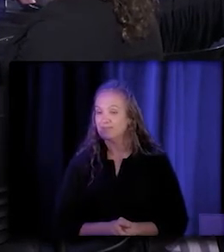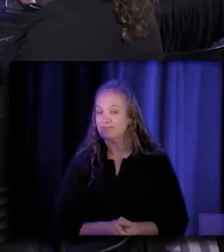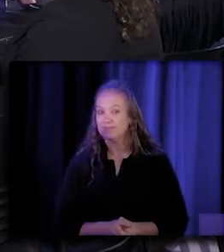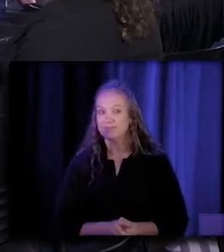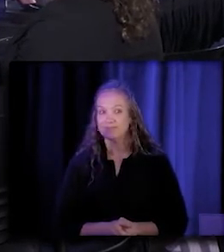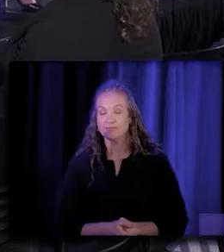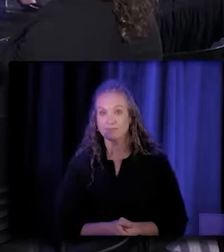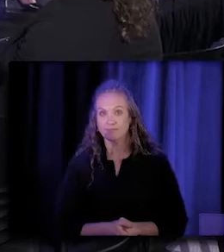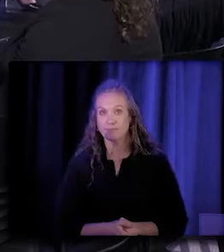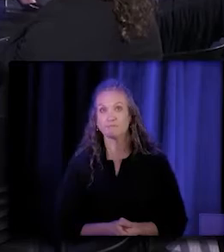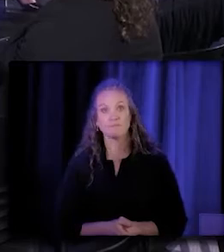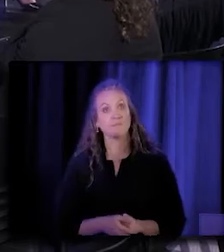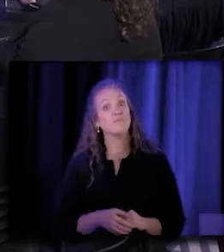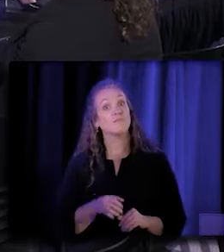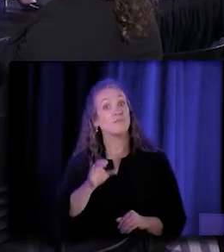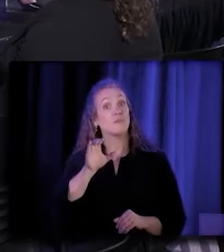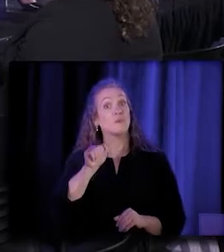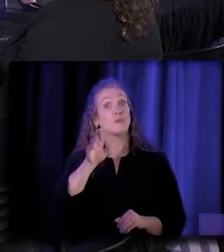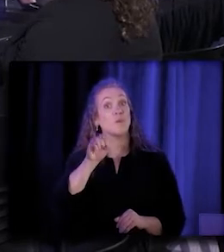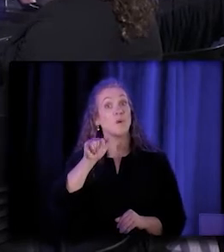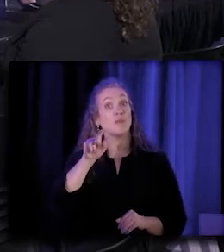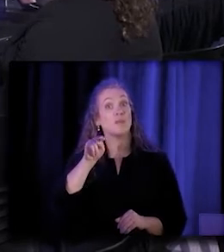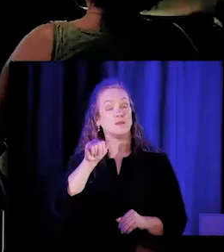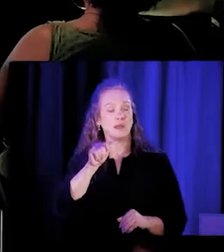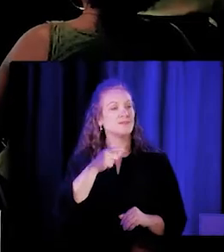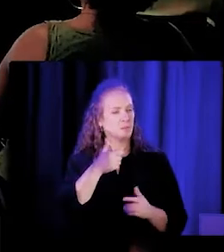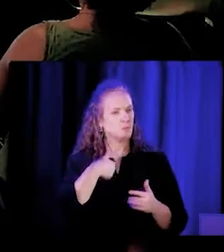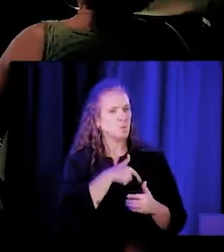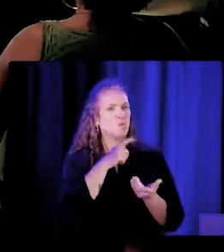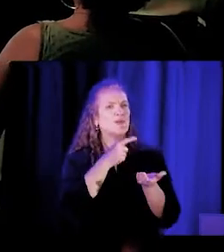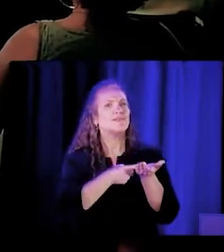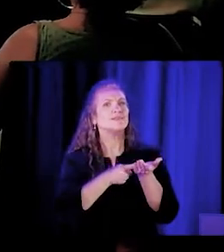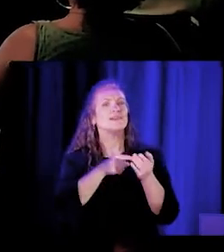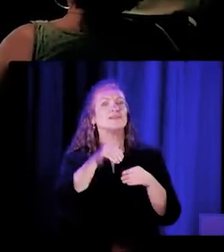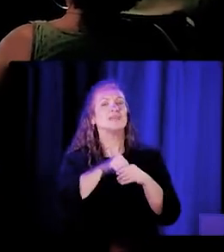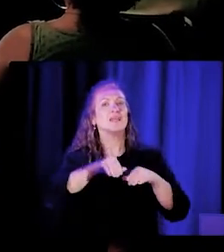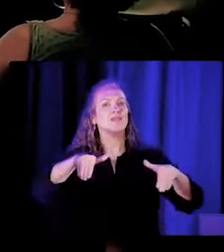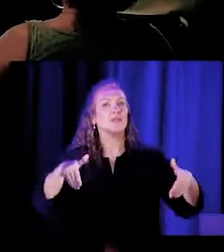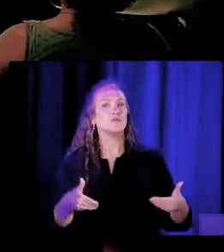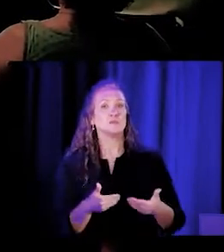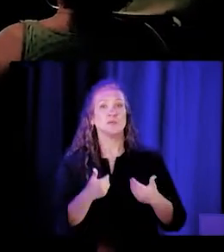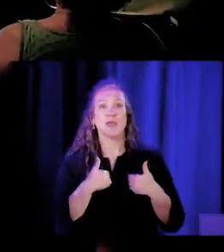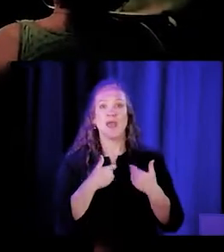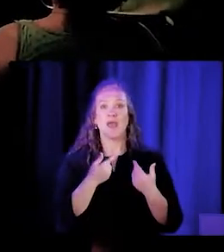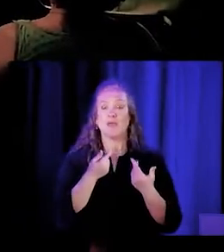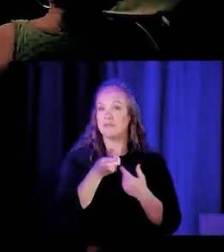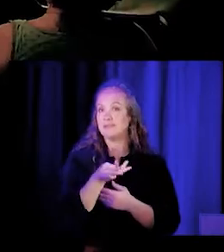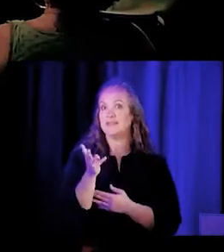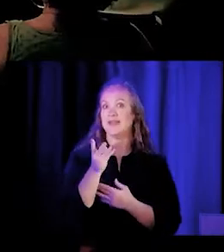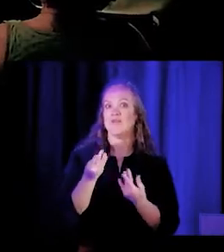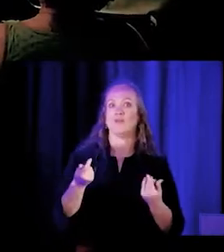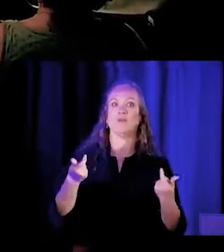So there are, as we discussed in the introduction, several significant policy changes that are happening in the state of California.